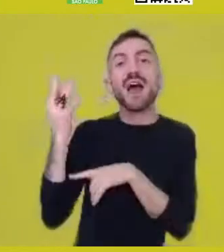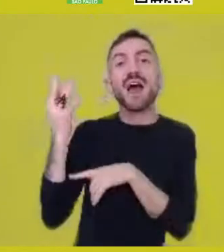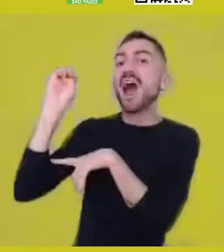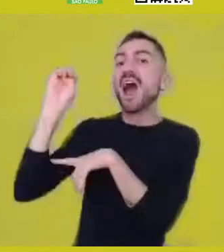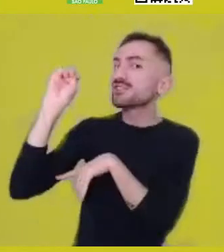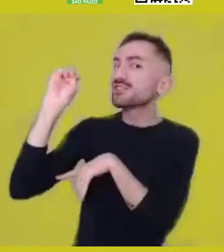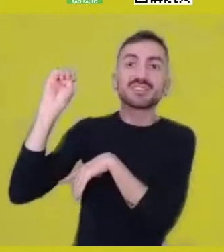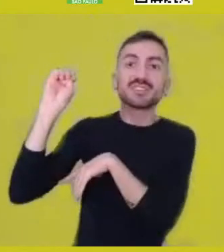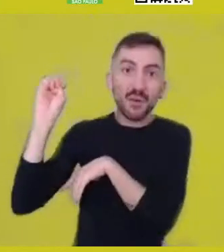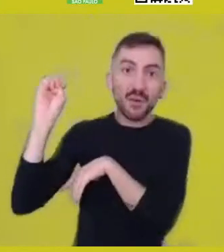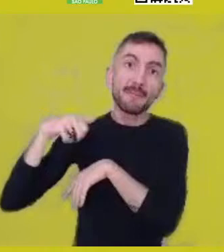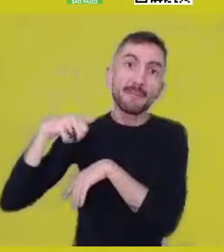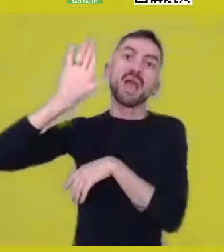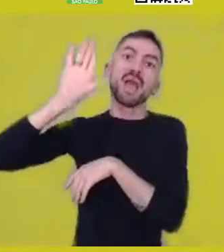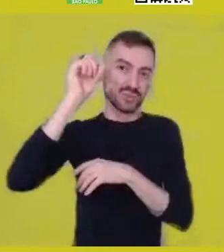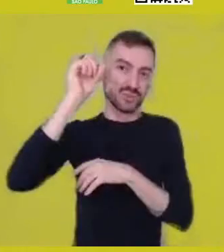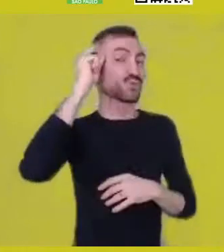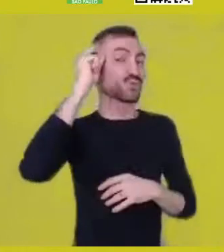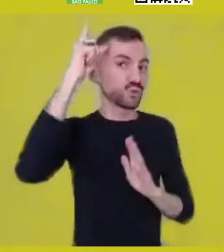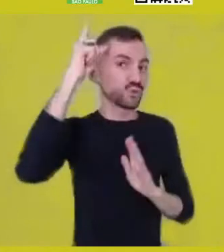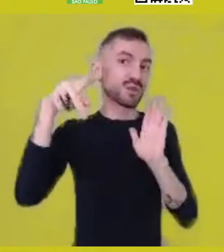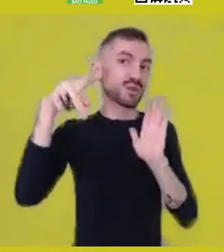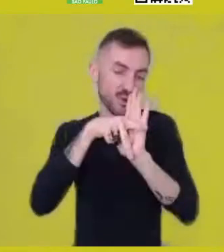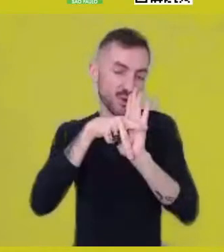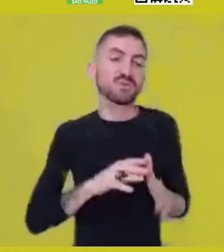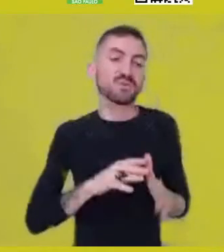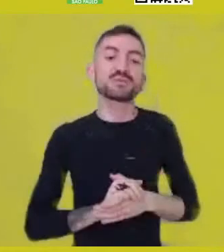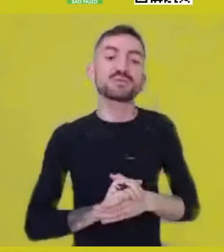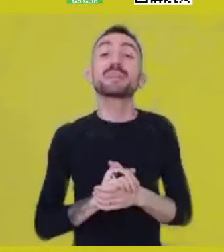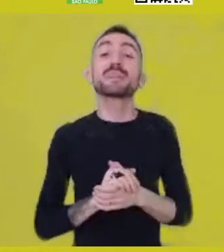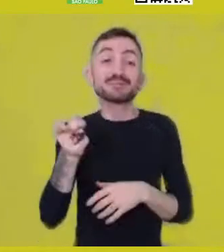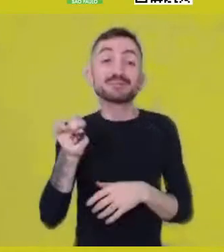Well, now Katiúscia will speak. Good afternoon, everyone.